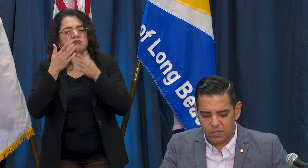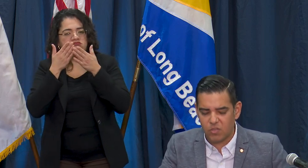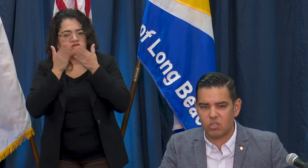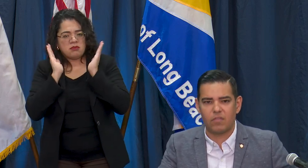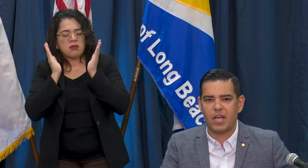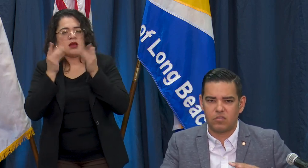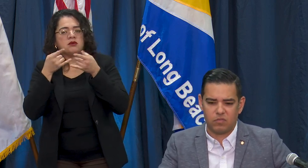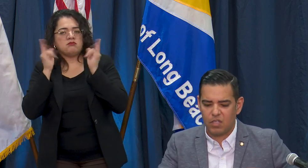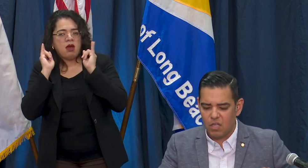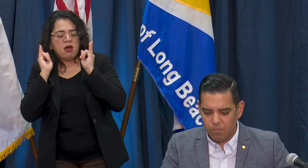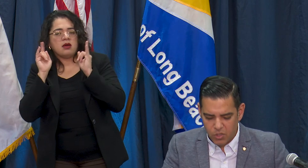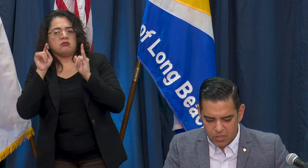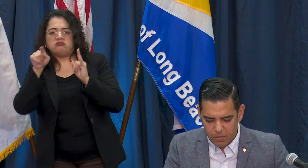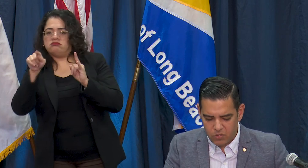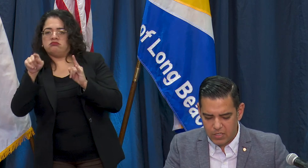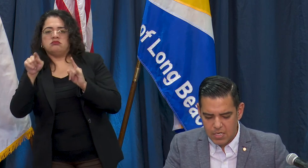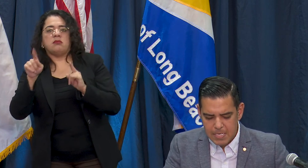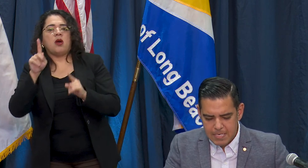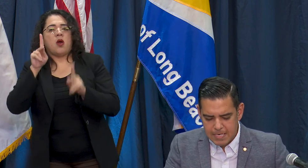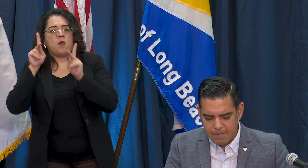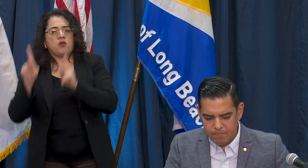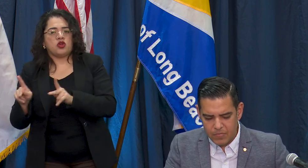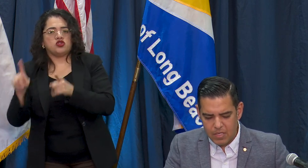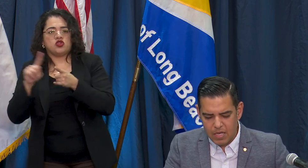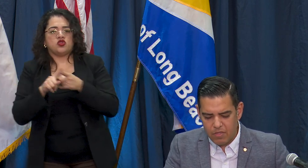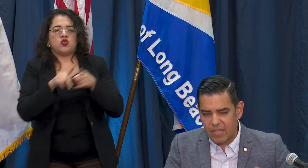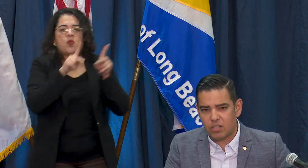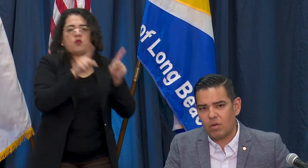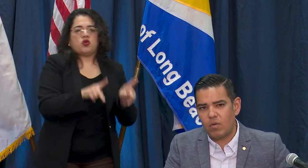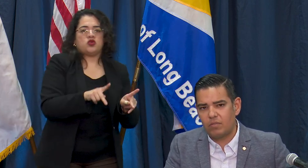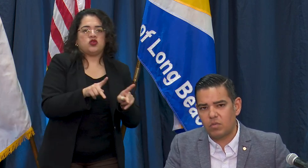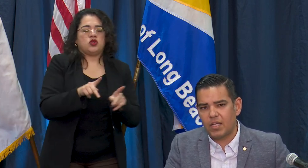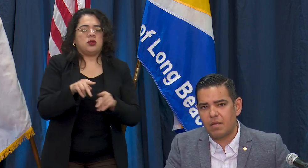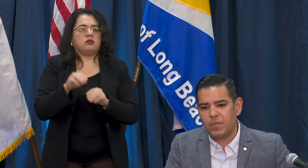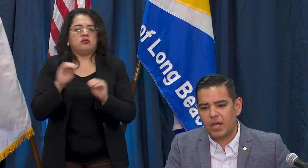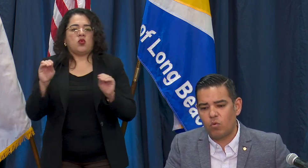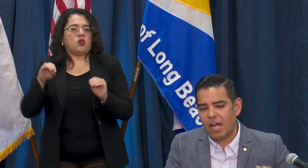Commission on that, just person-to-person. That's a great way of doing it but we'll